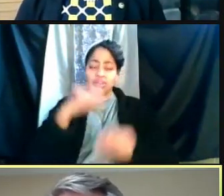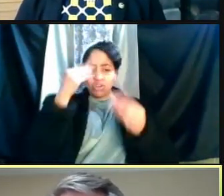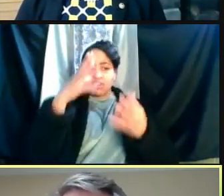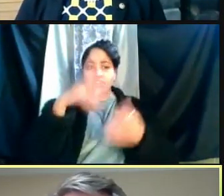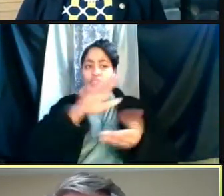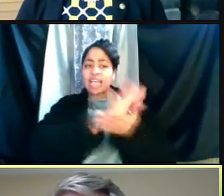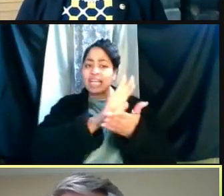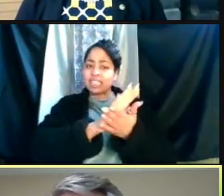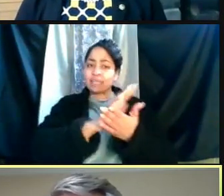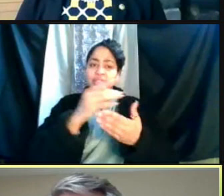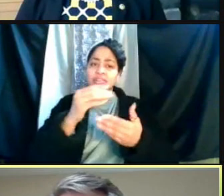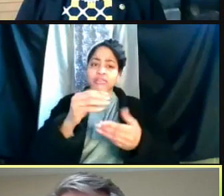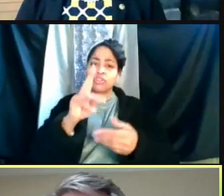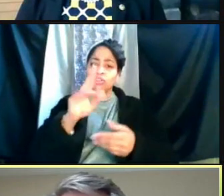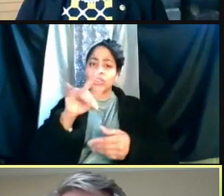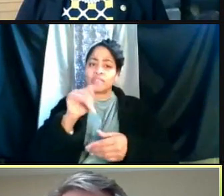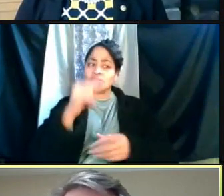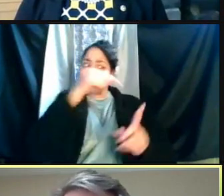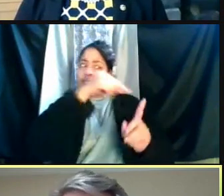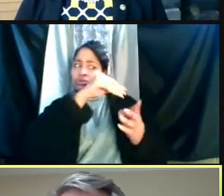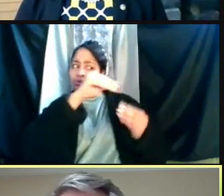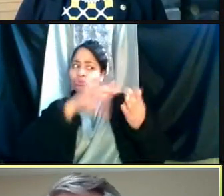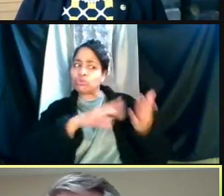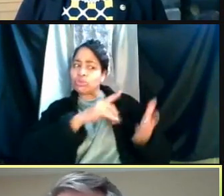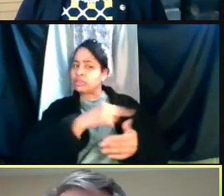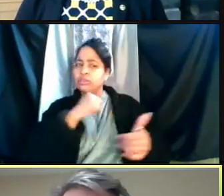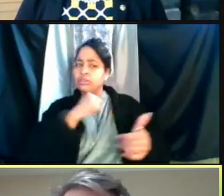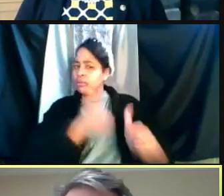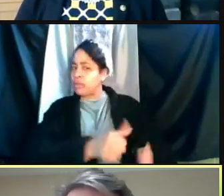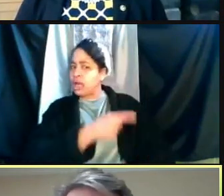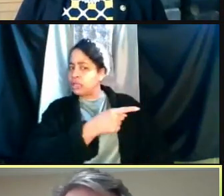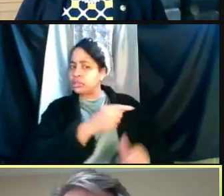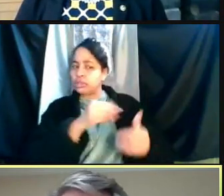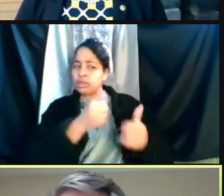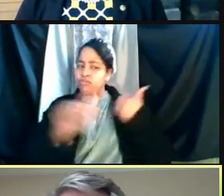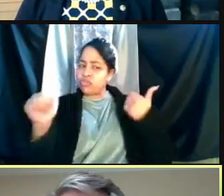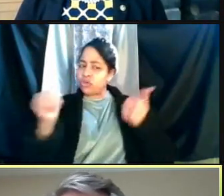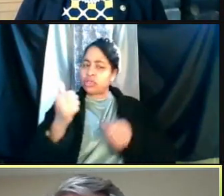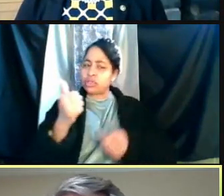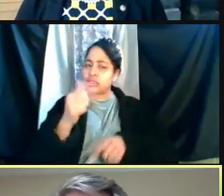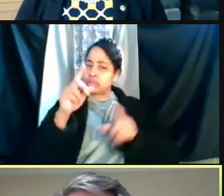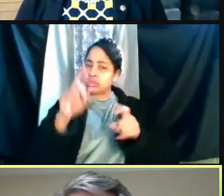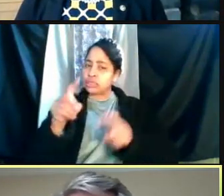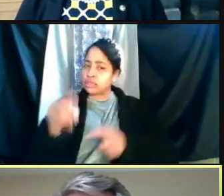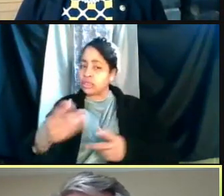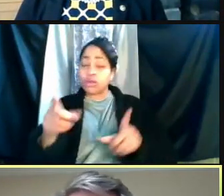about those students who are out of compliance. Obviously also the tool that we use,